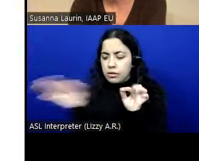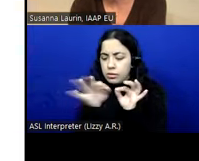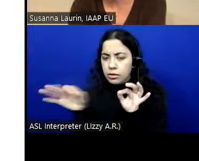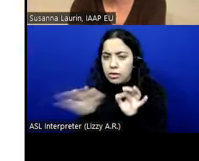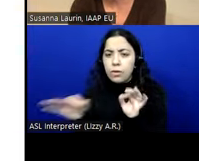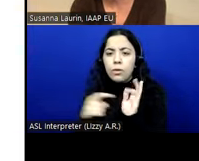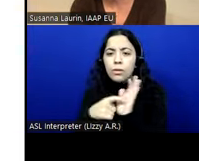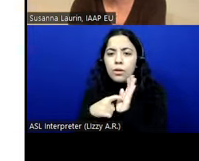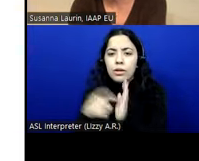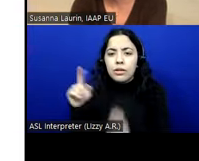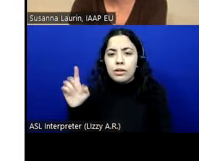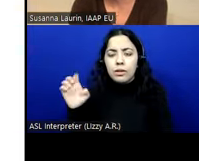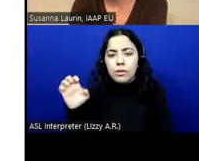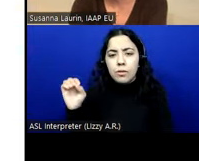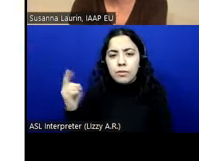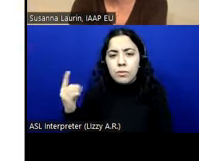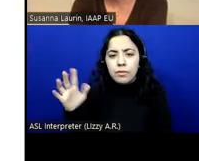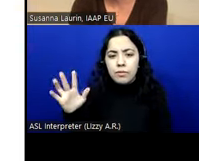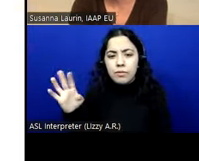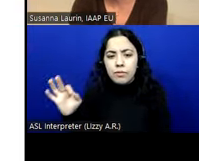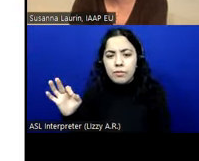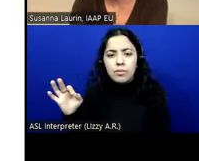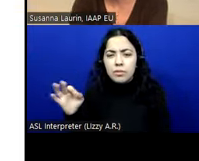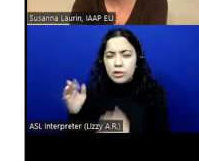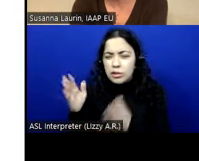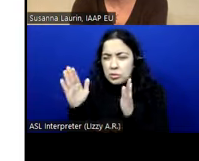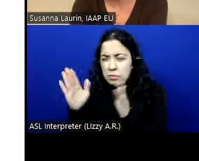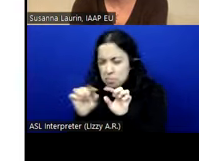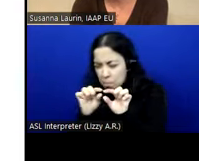are not sufficiently described. What do you recommend, so we can get more information on